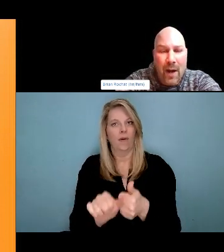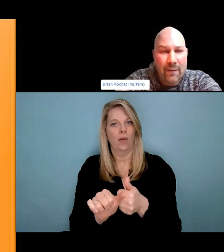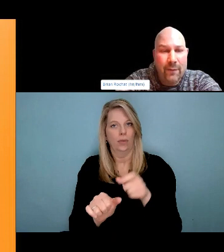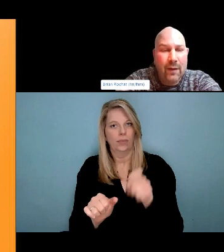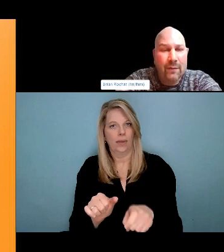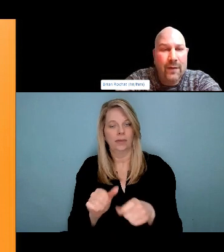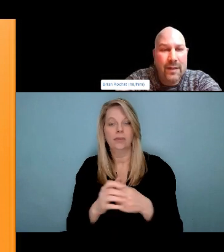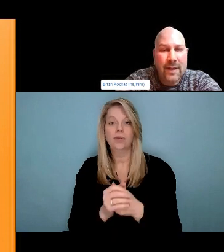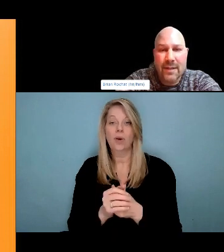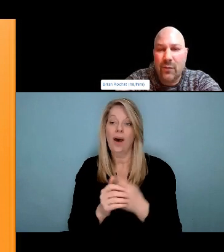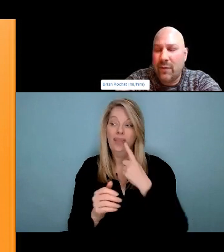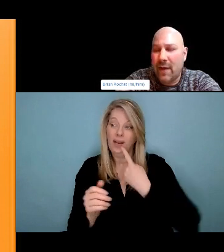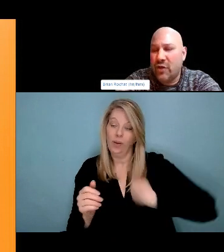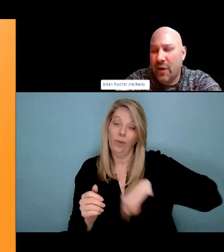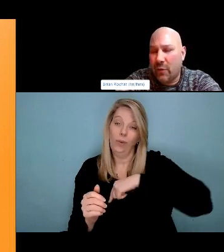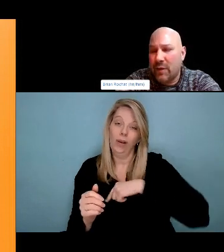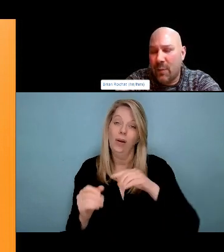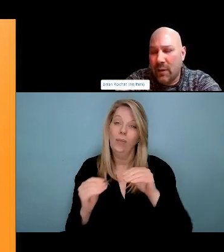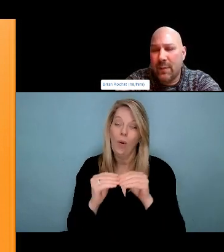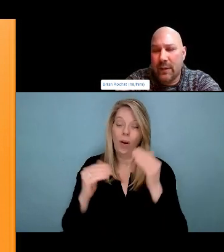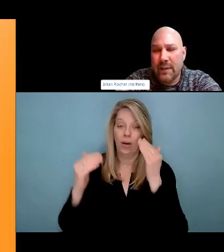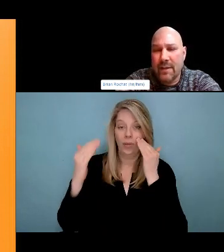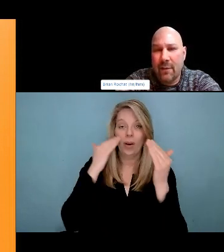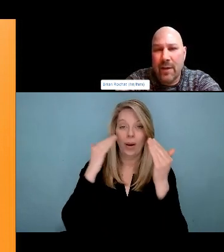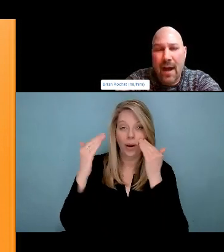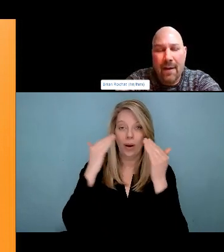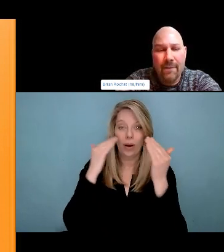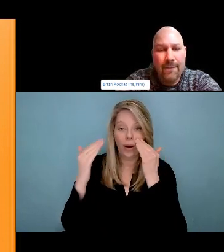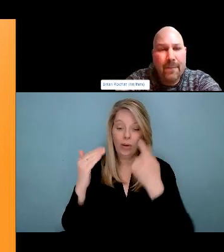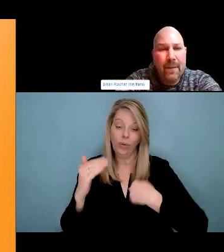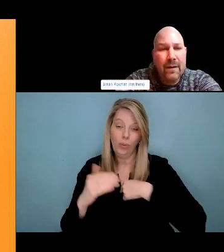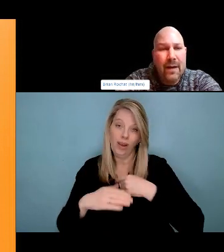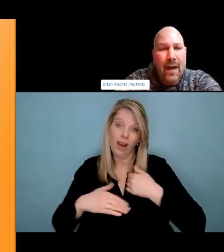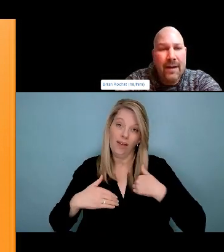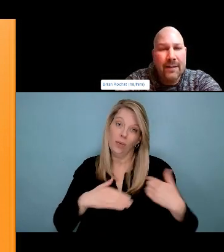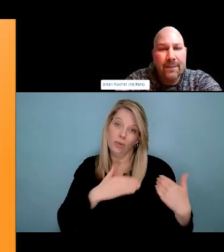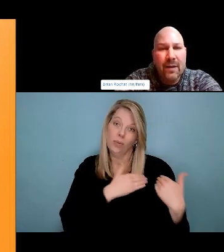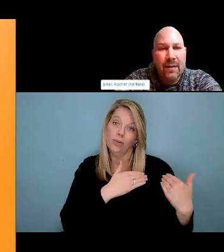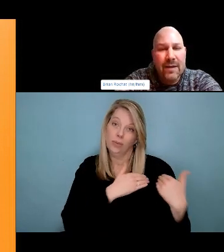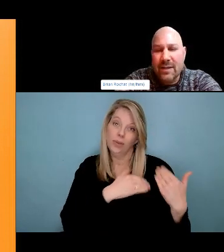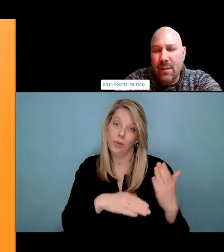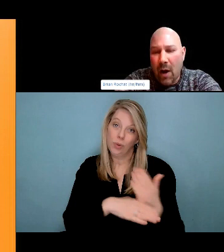We take care of our children. We take care of one another and we strive to do that regularly.